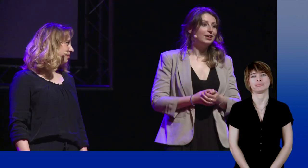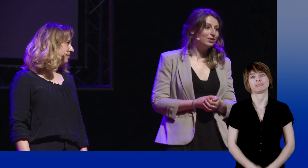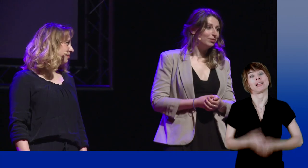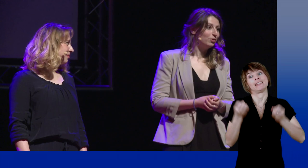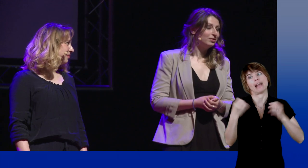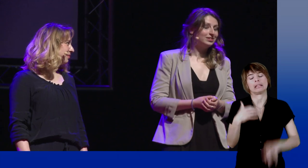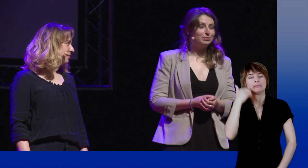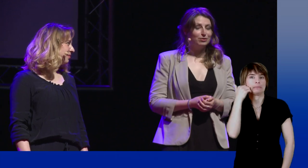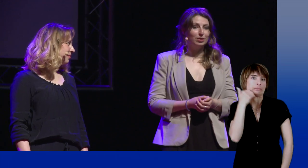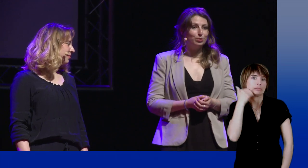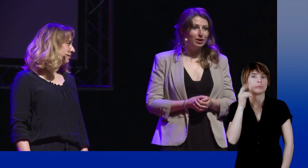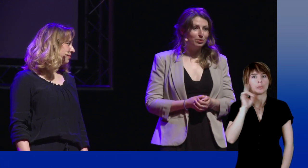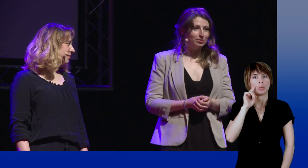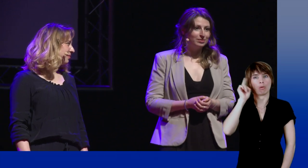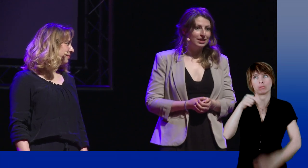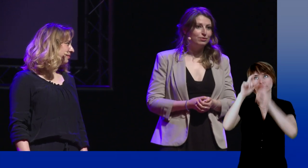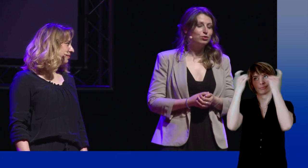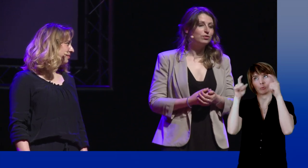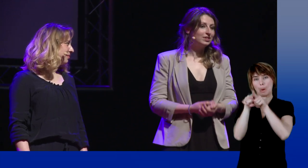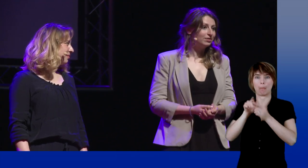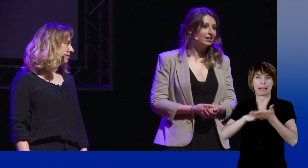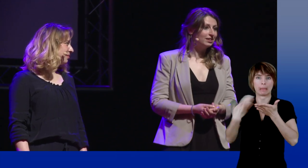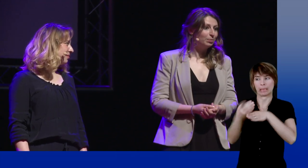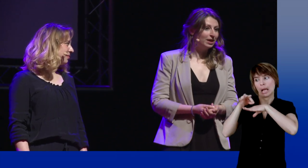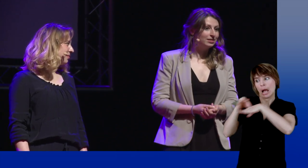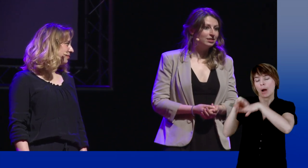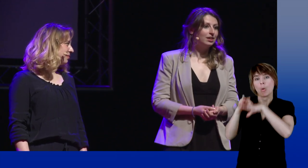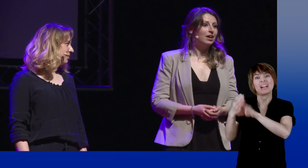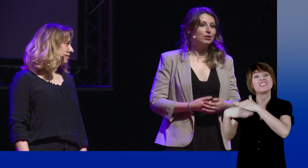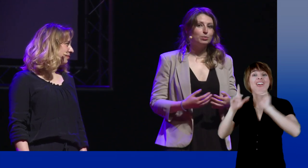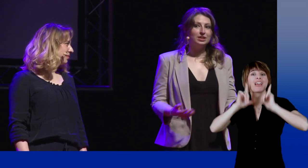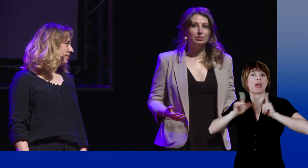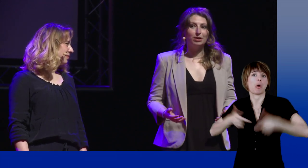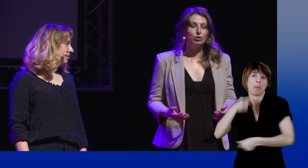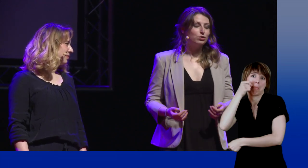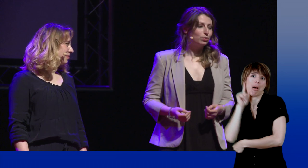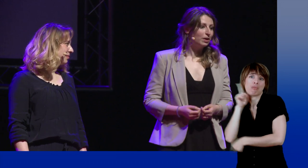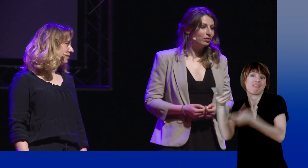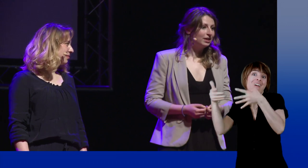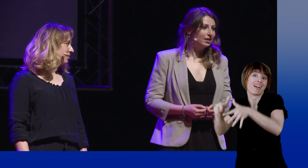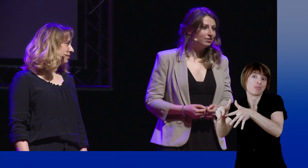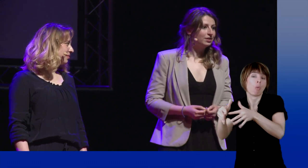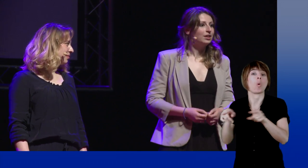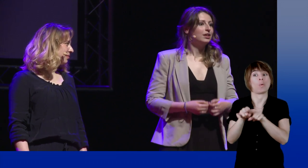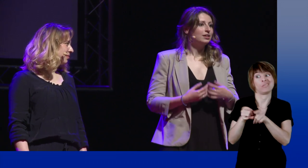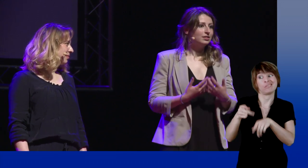Of course, it is sometimes a little annoying. We often have to take on the role of an interpret, accompany parents to parent-teacher meetings,